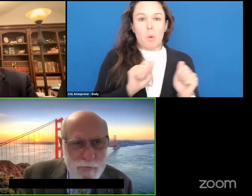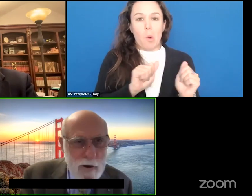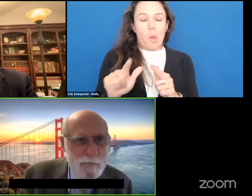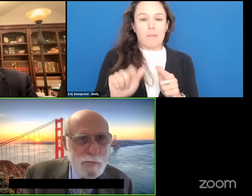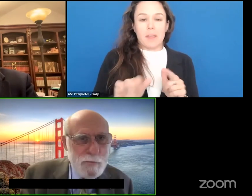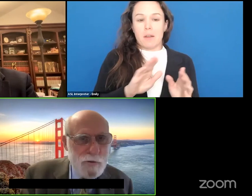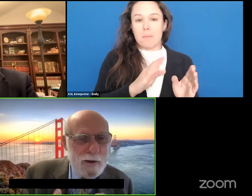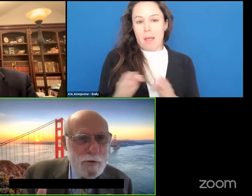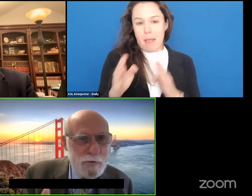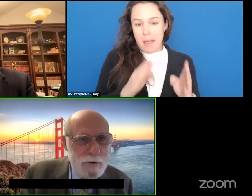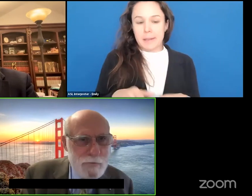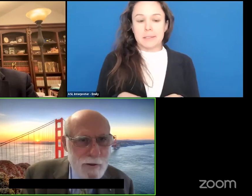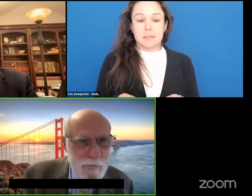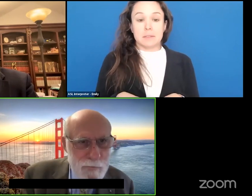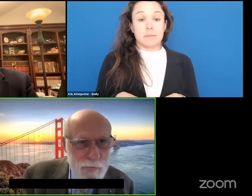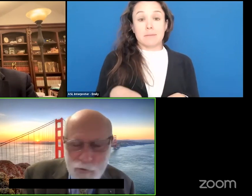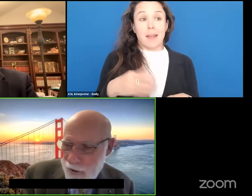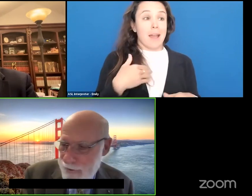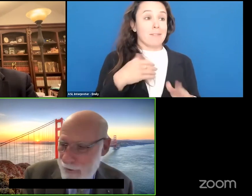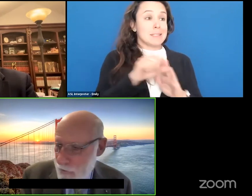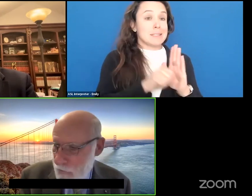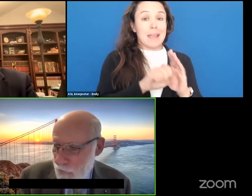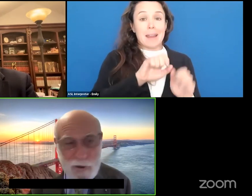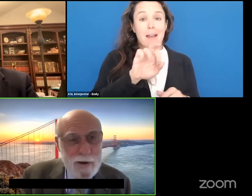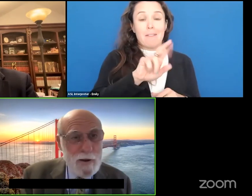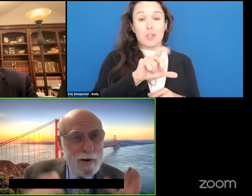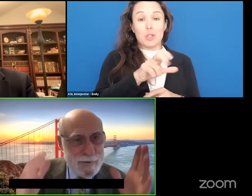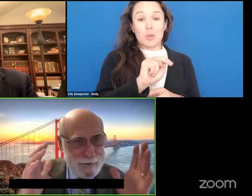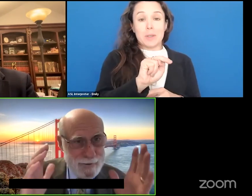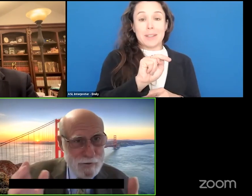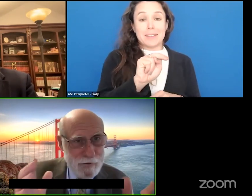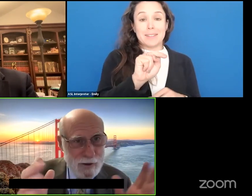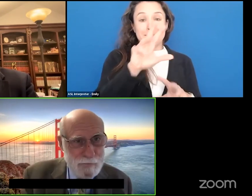We've gone from the State of the Union Address from Joe Biden to the state-of-the-art discussion